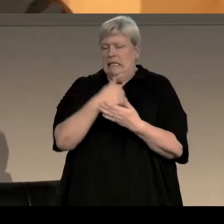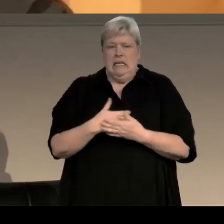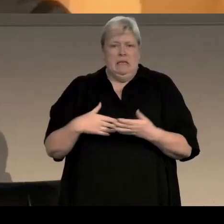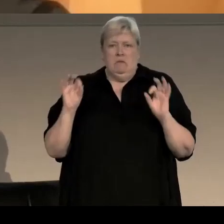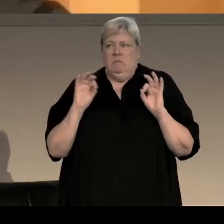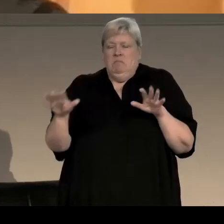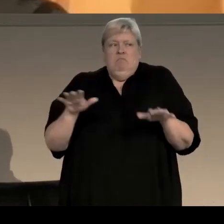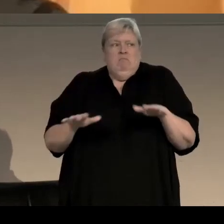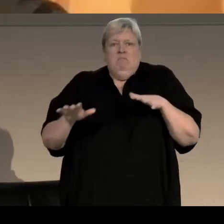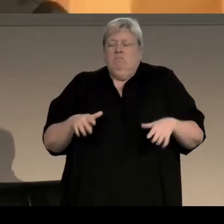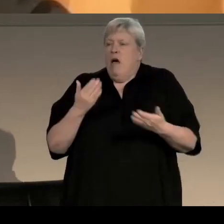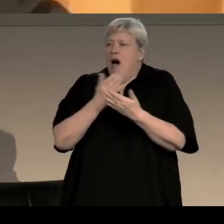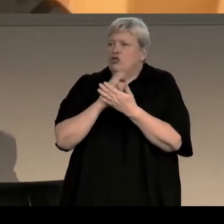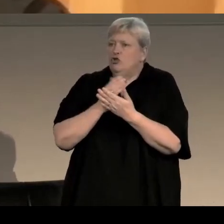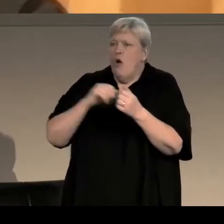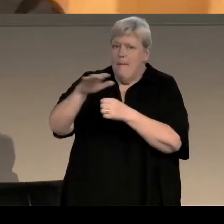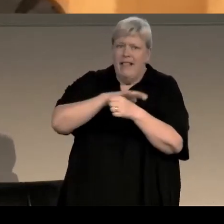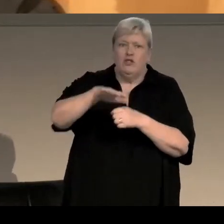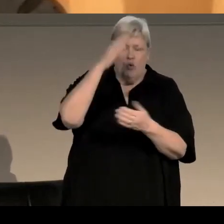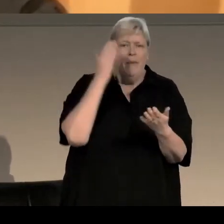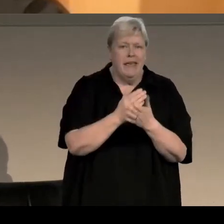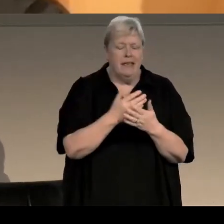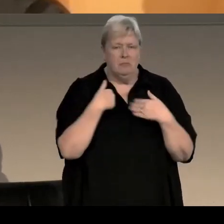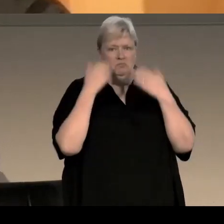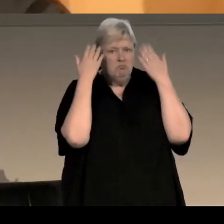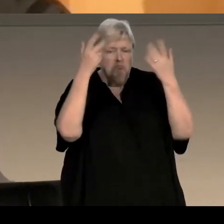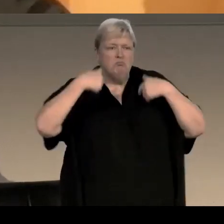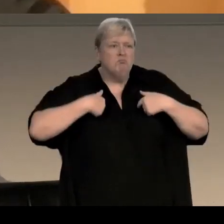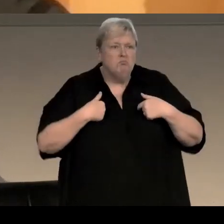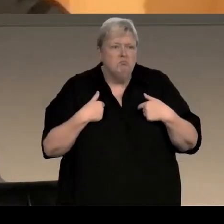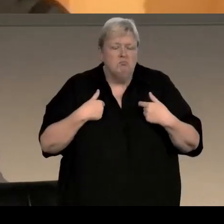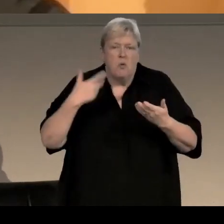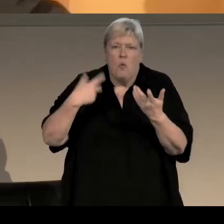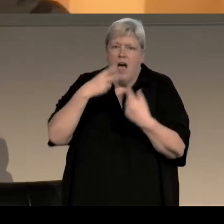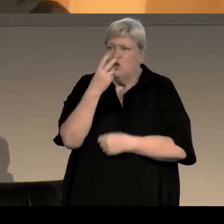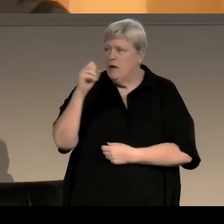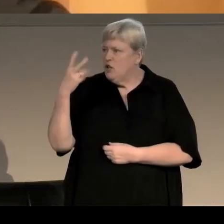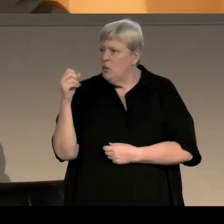It was a very unsure place to be, and I had no idea what August 2021 was going to be like